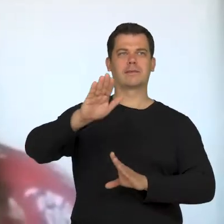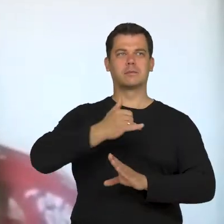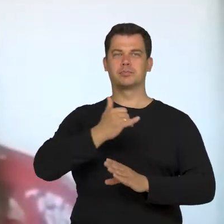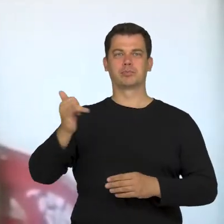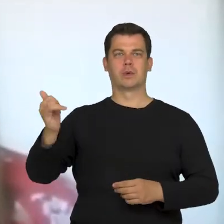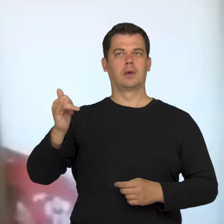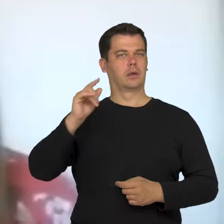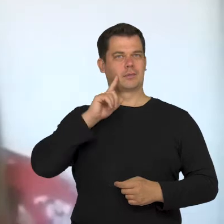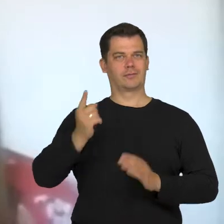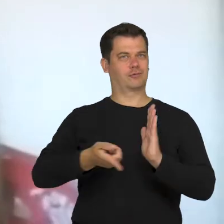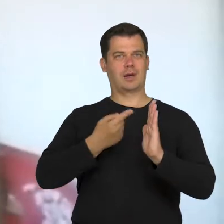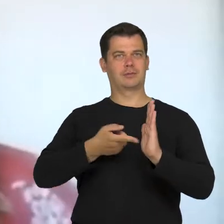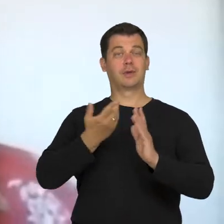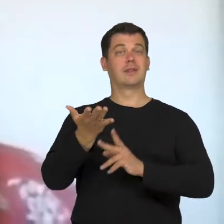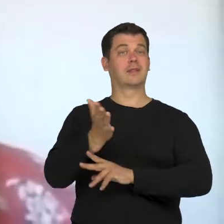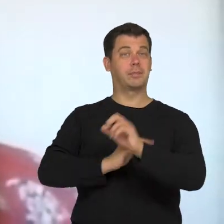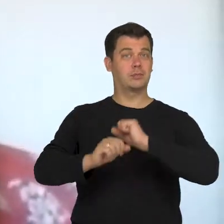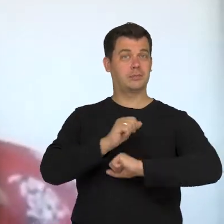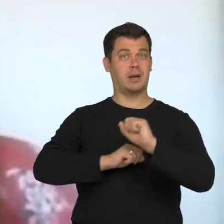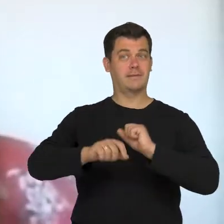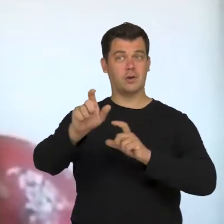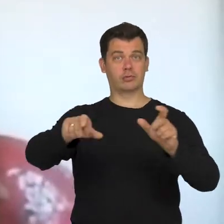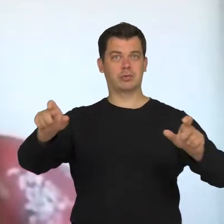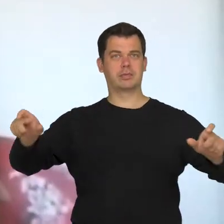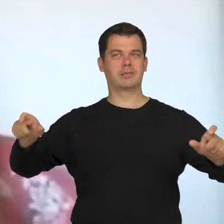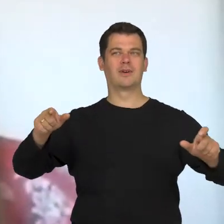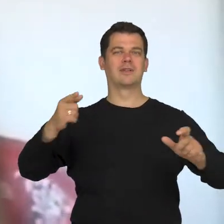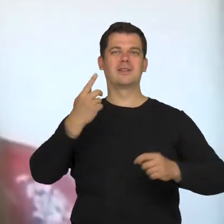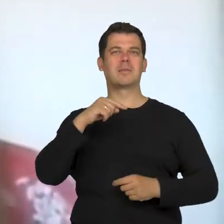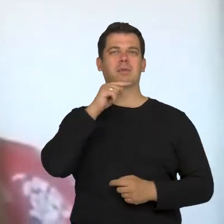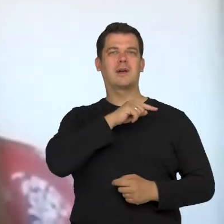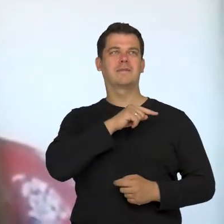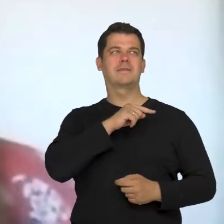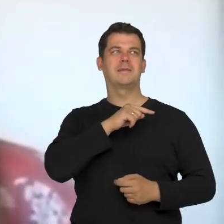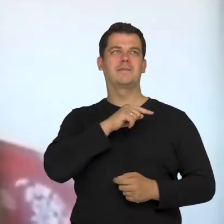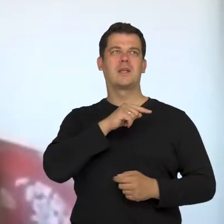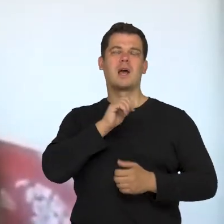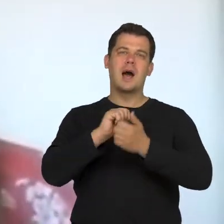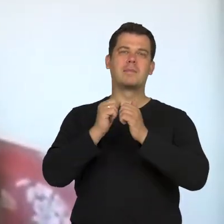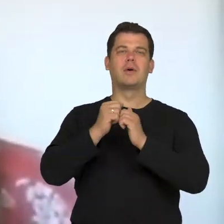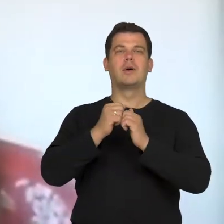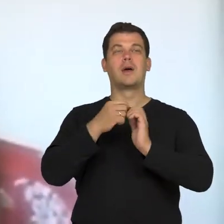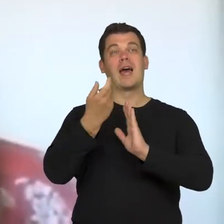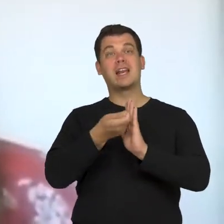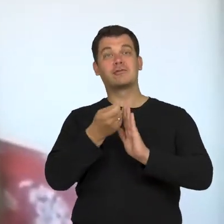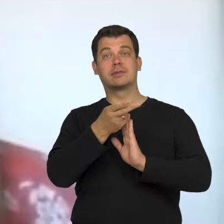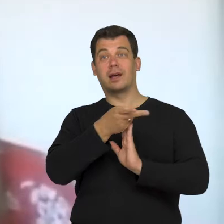we see that people with disabilities are... the directors can't find a good role